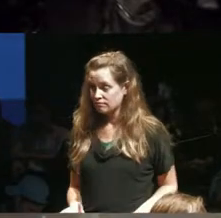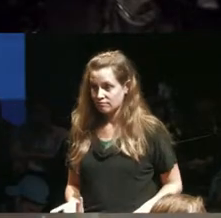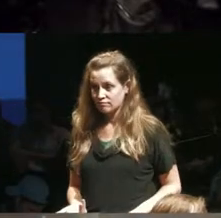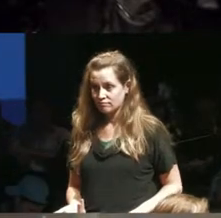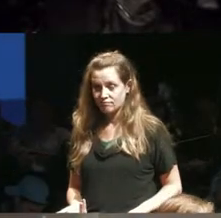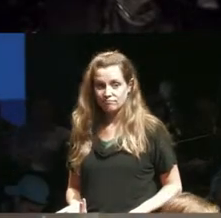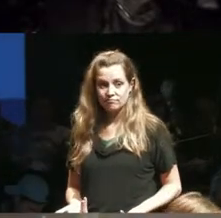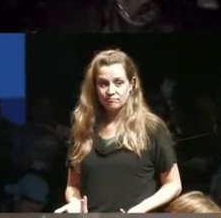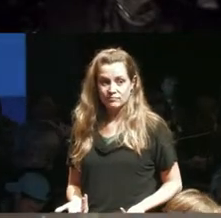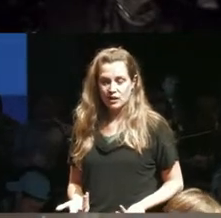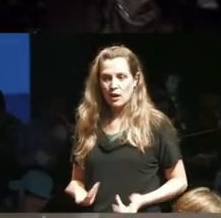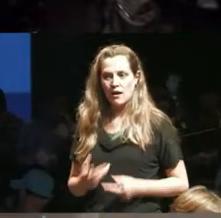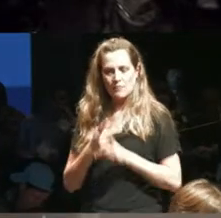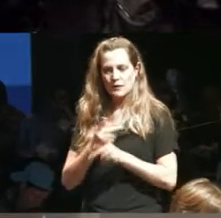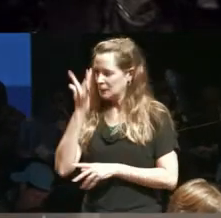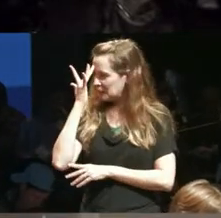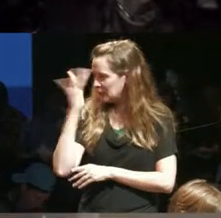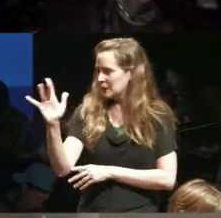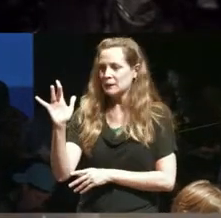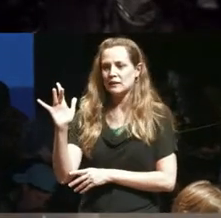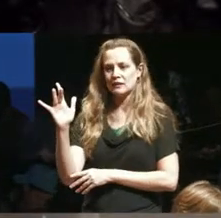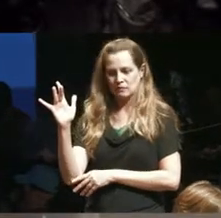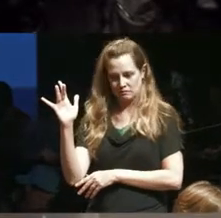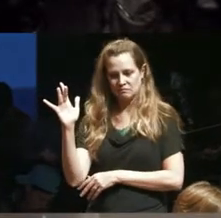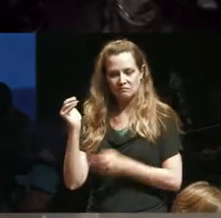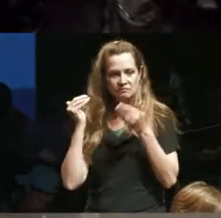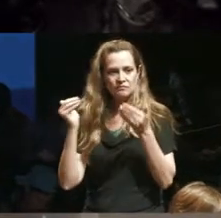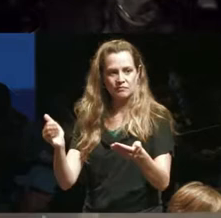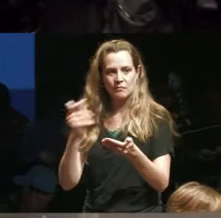we have to be very clever and I think and I also think we have to use the word